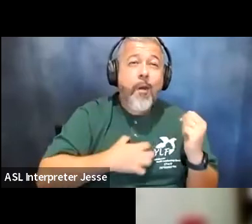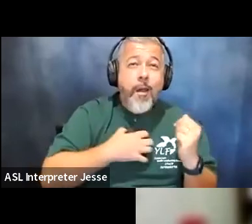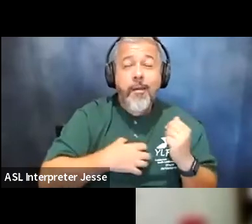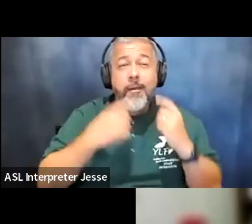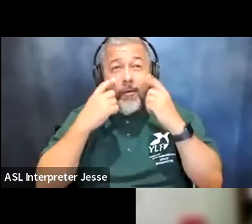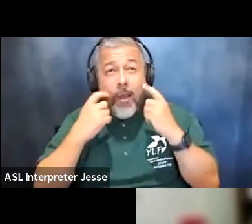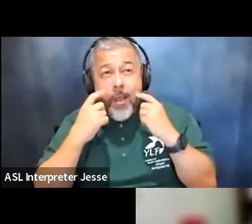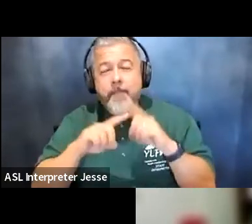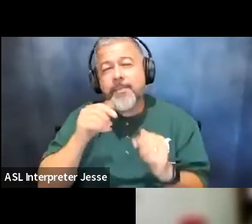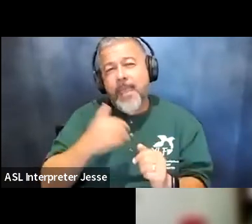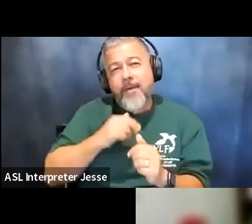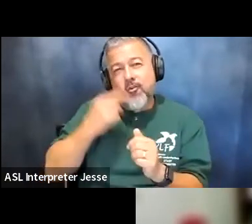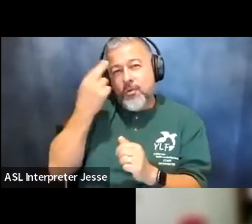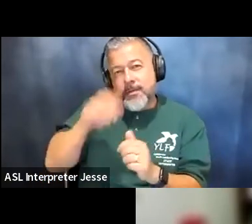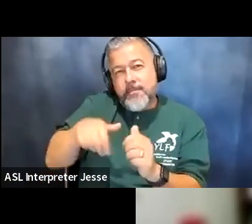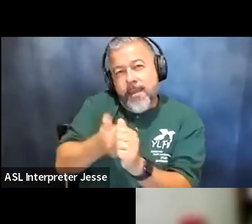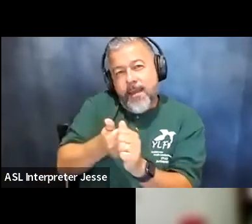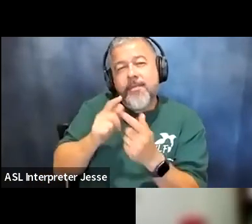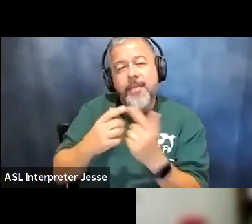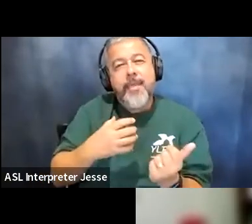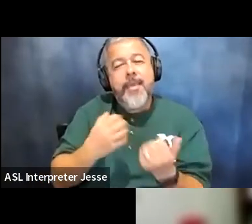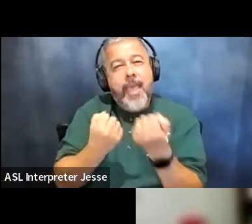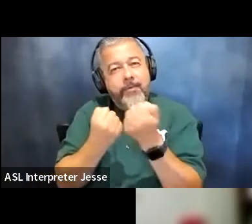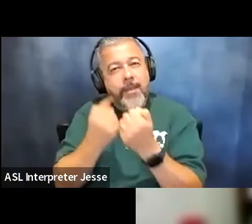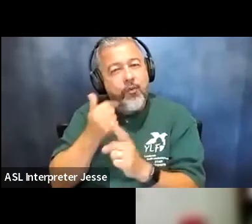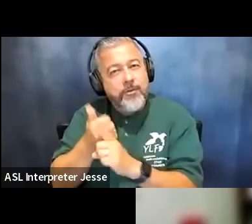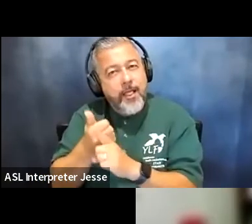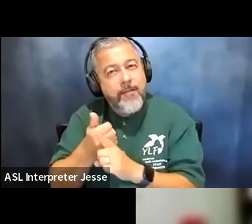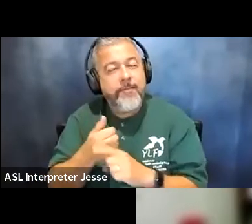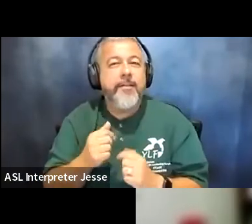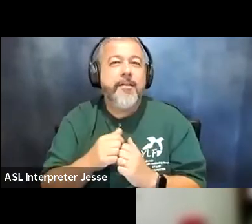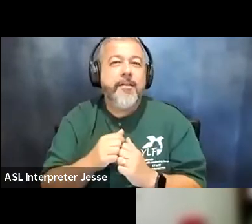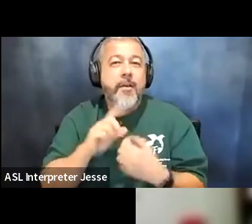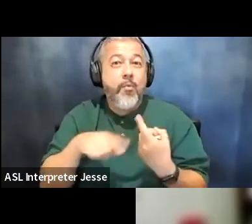doing that they're advocating themselves so i i always whenever i talk about advocacy that's